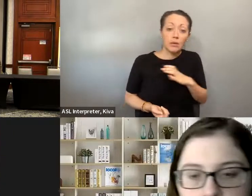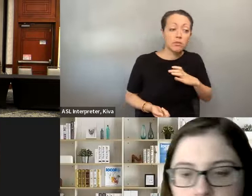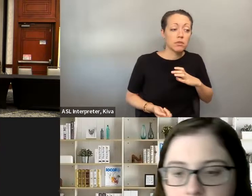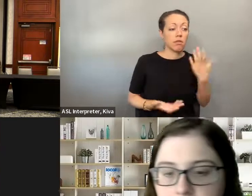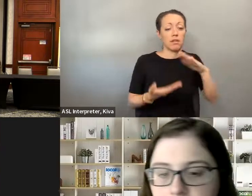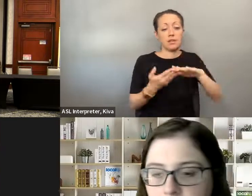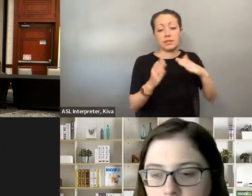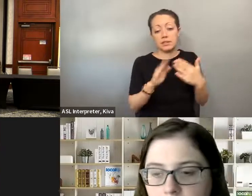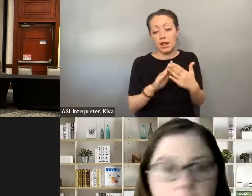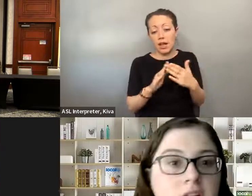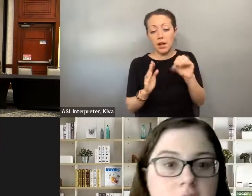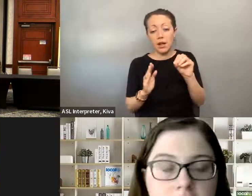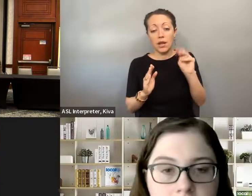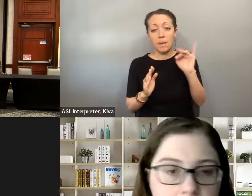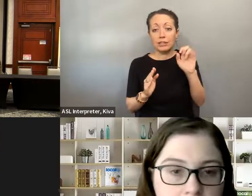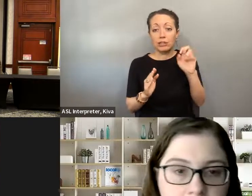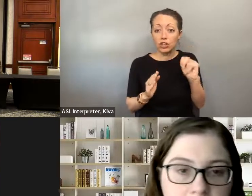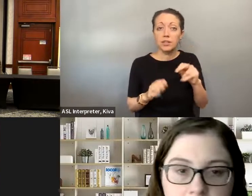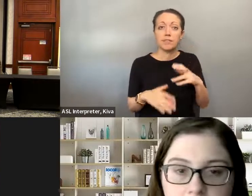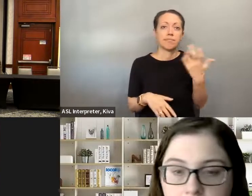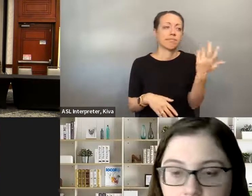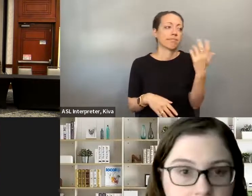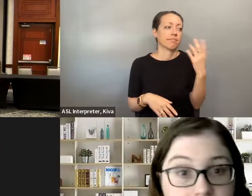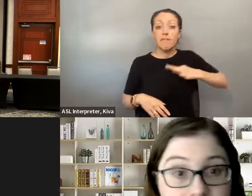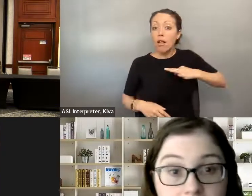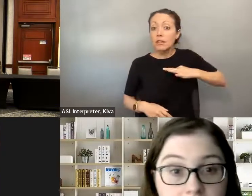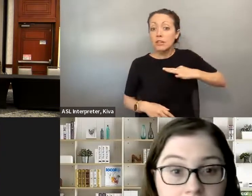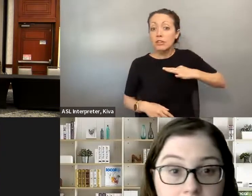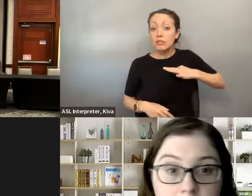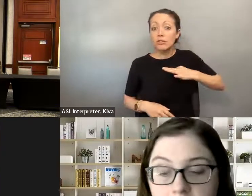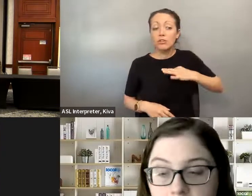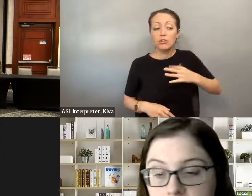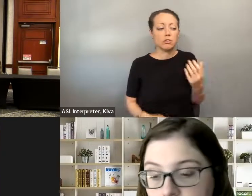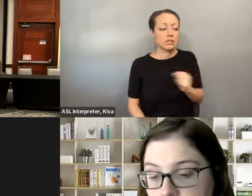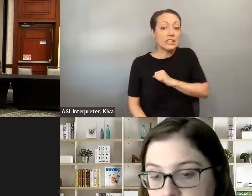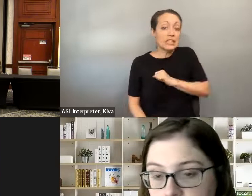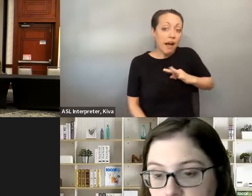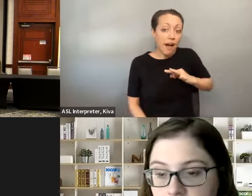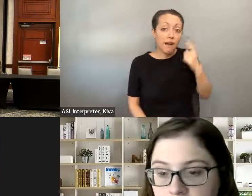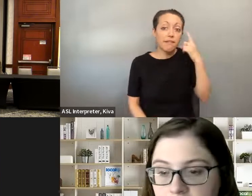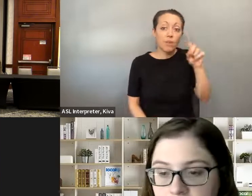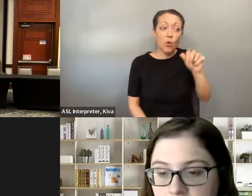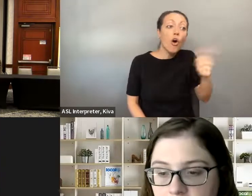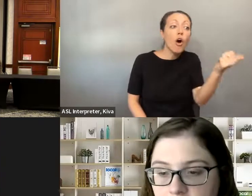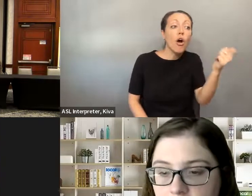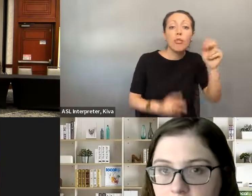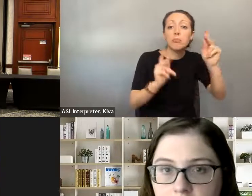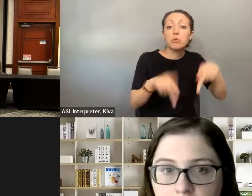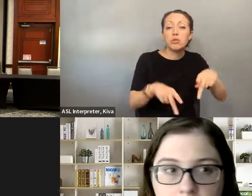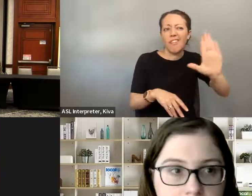and how you get involved whether that is a local elected office position, a